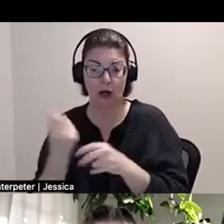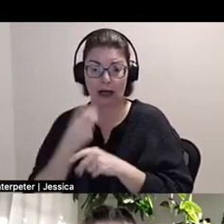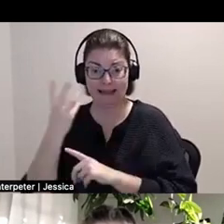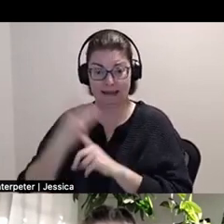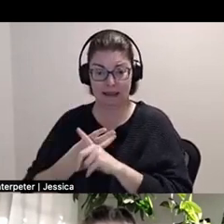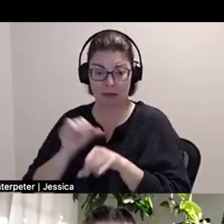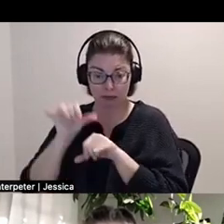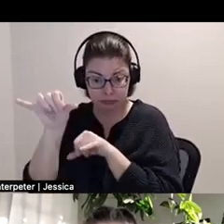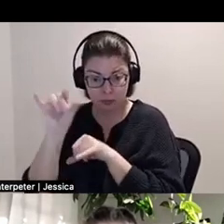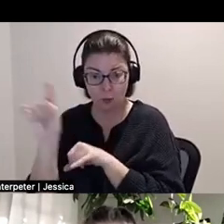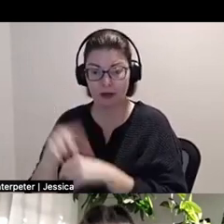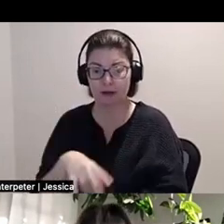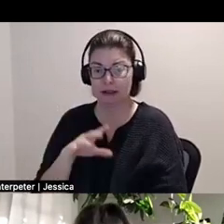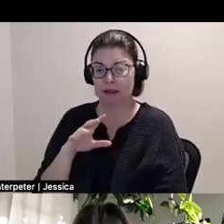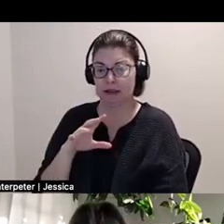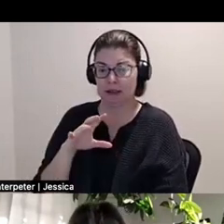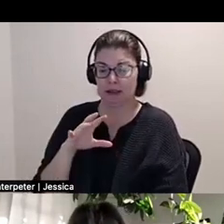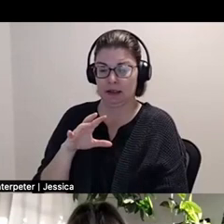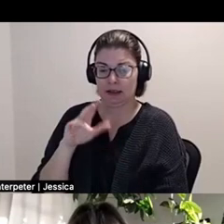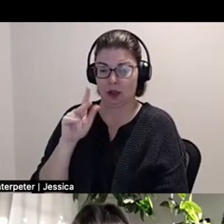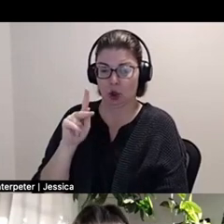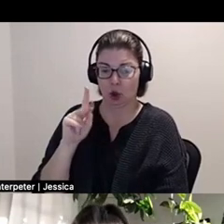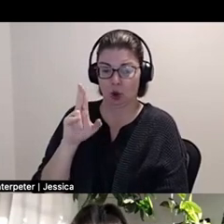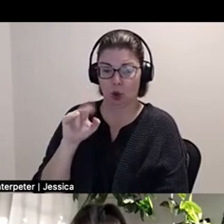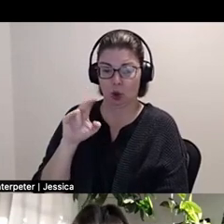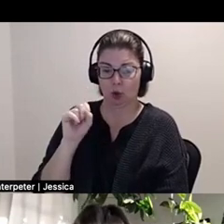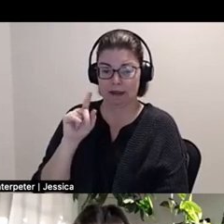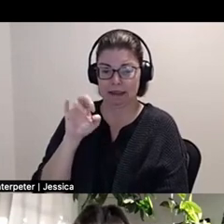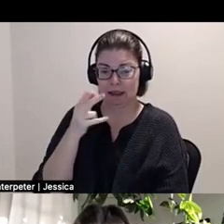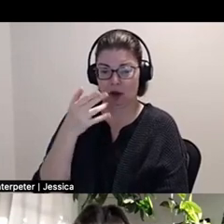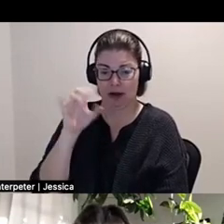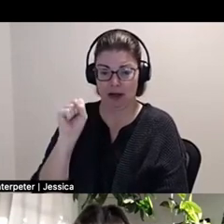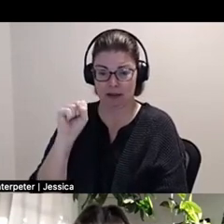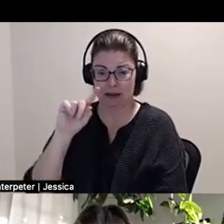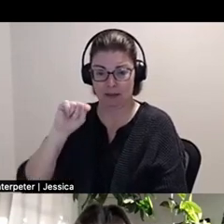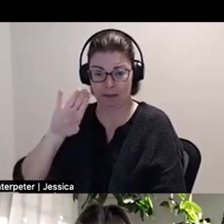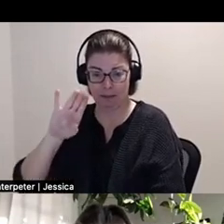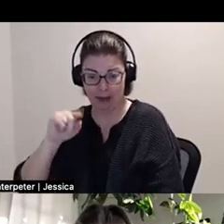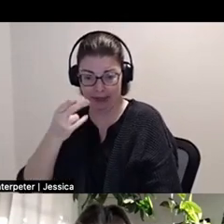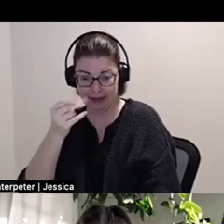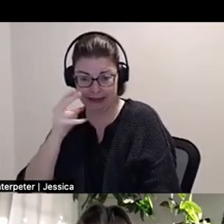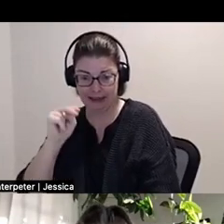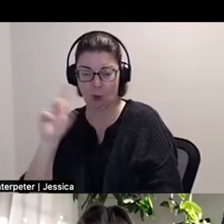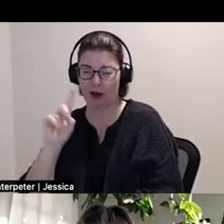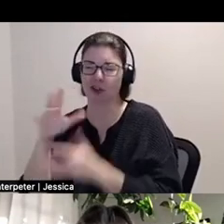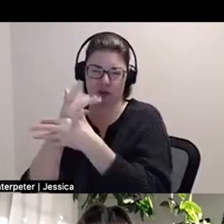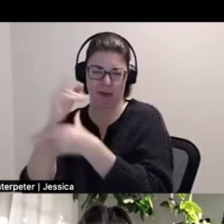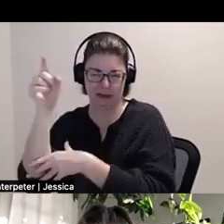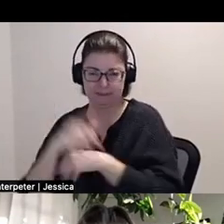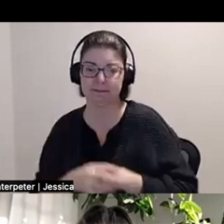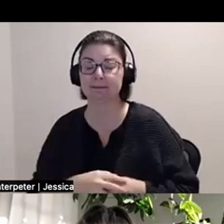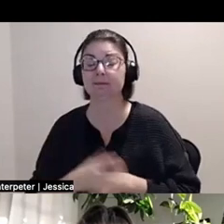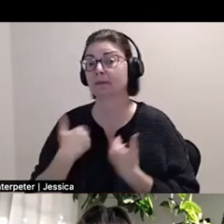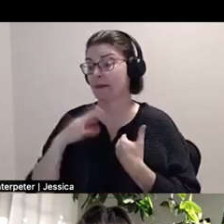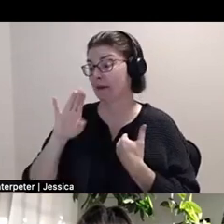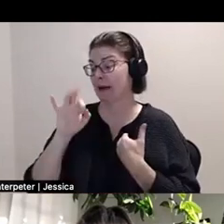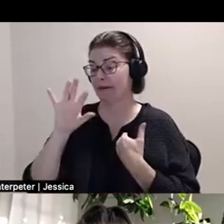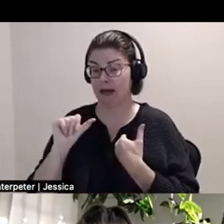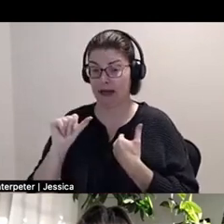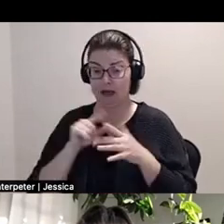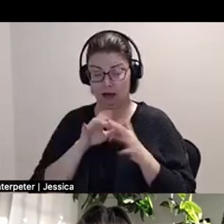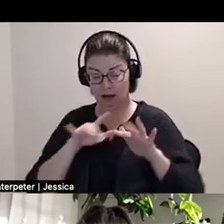residency at the Künstlerhaus Bethanien in Berlin. He holds a BFA in Interdisciplinary Studies from